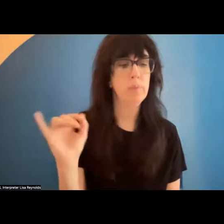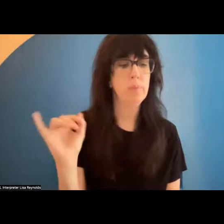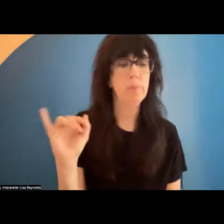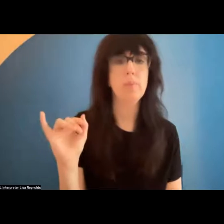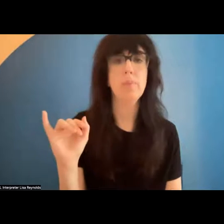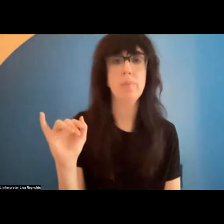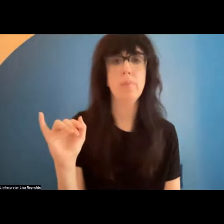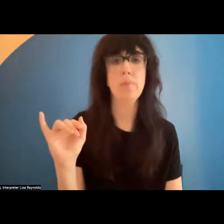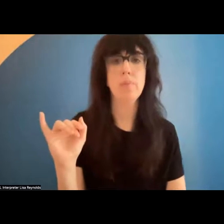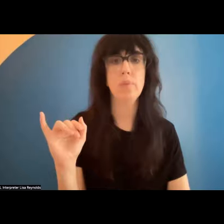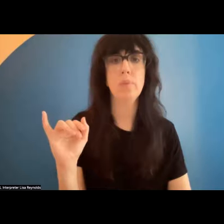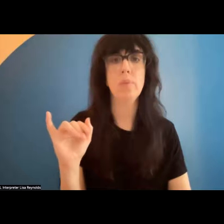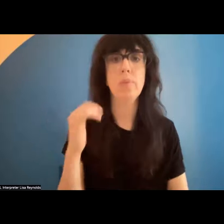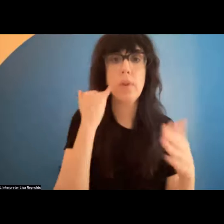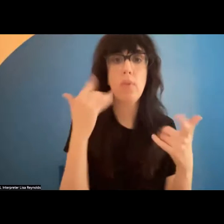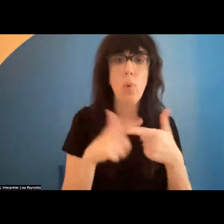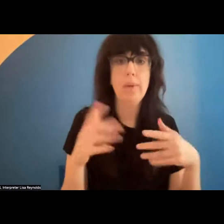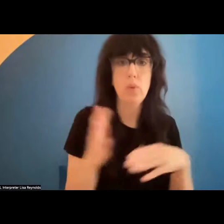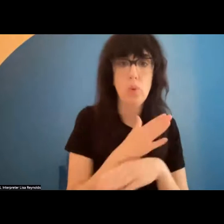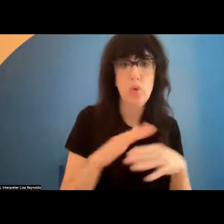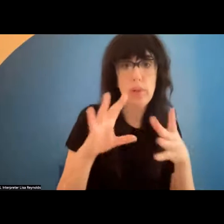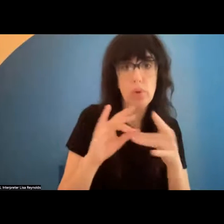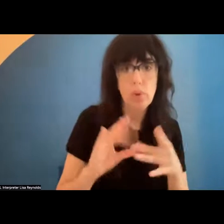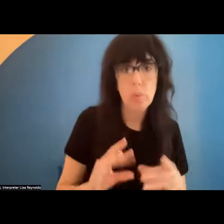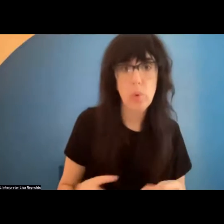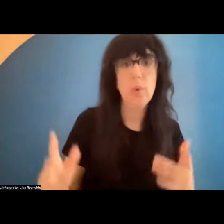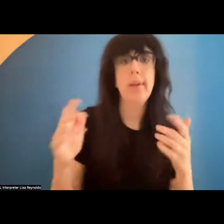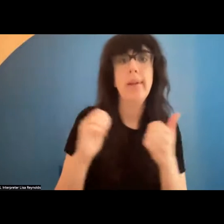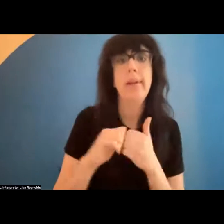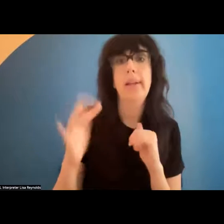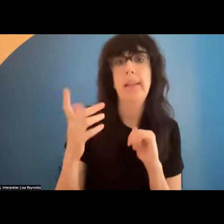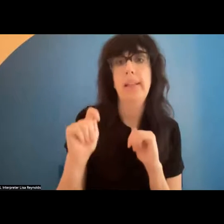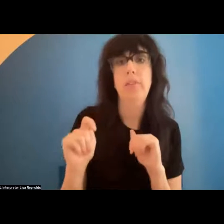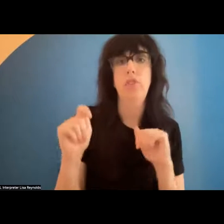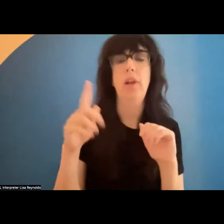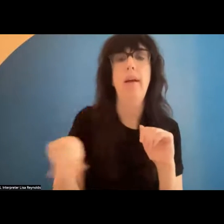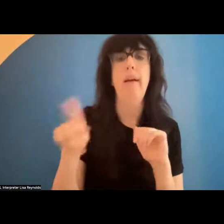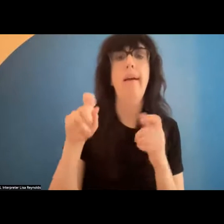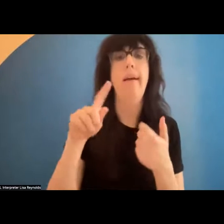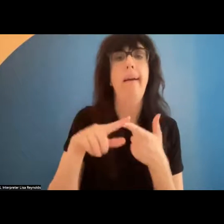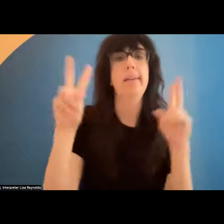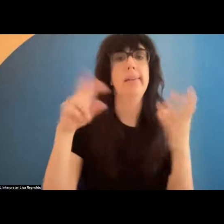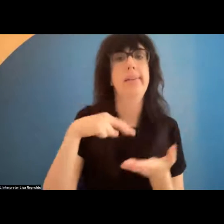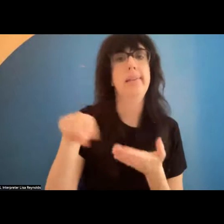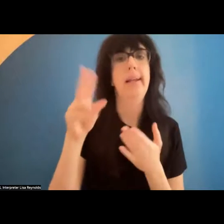community in the chat section to the right of this event room . Dance/NYC moderators will be interacting with you there